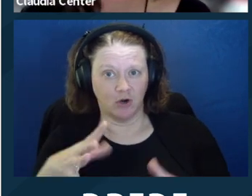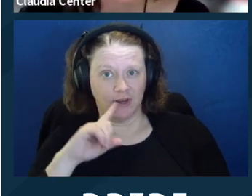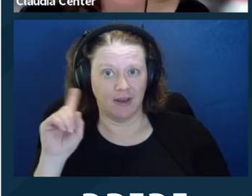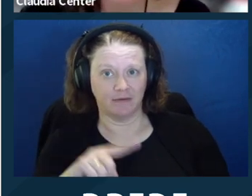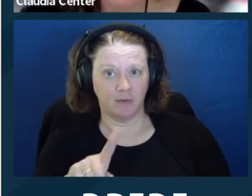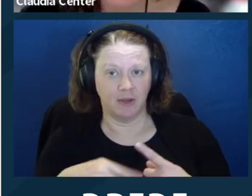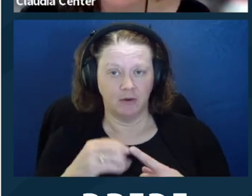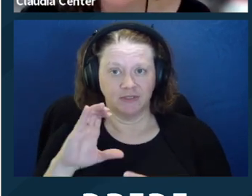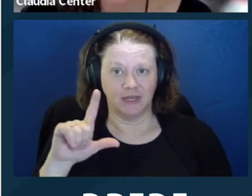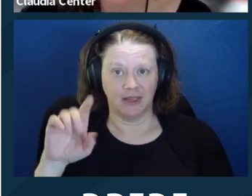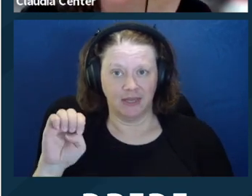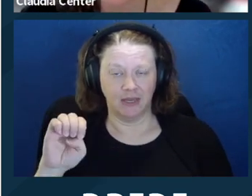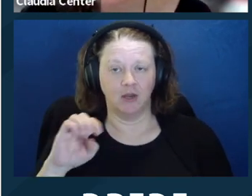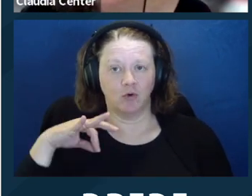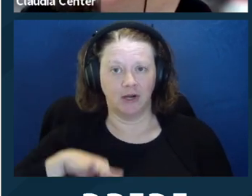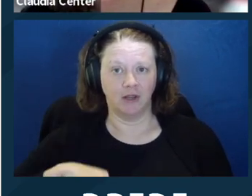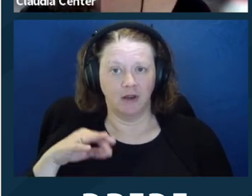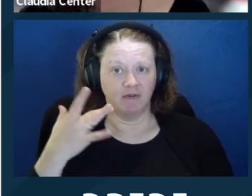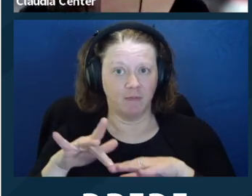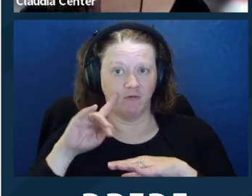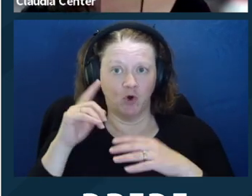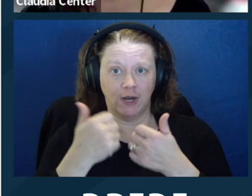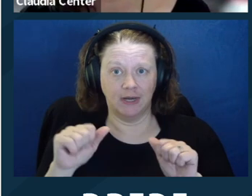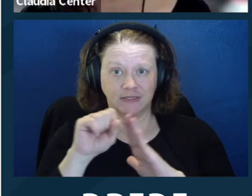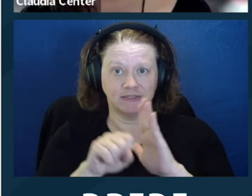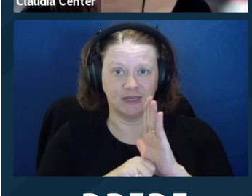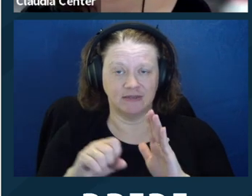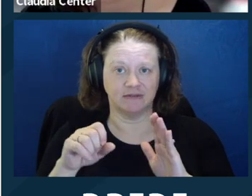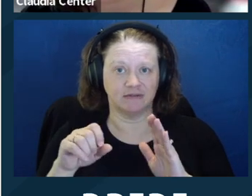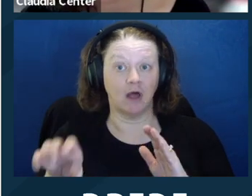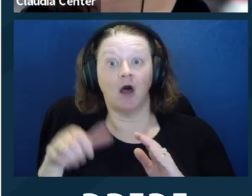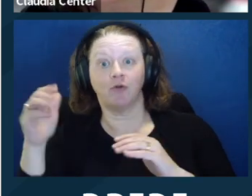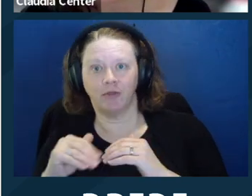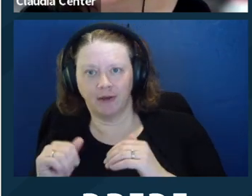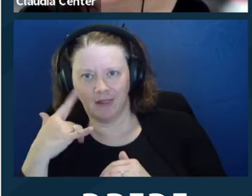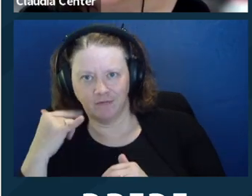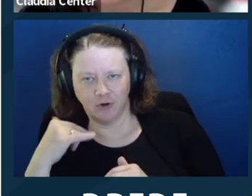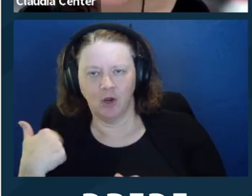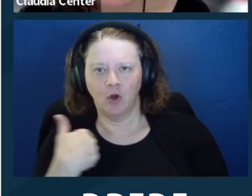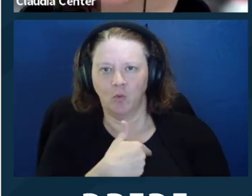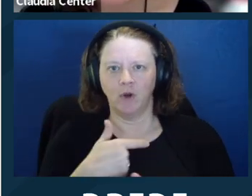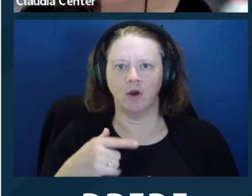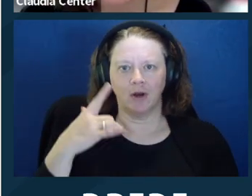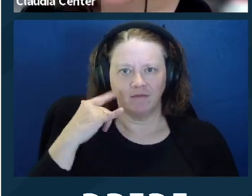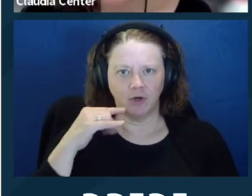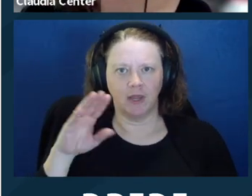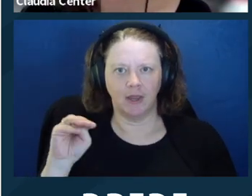California MCLE provider and we will provide California credit. But some states allow you